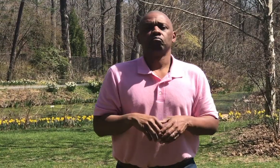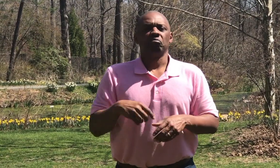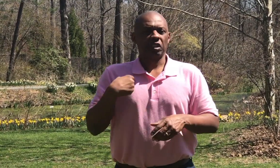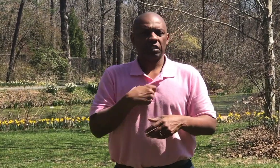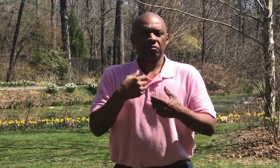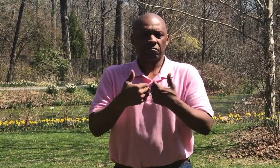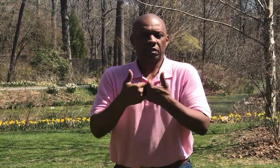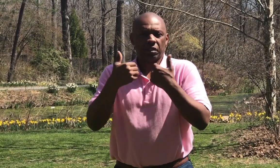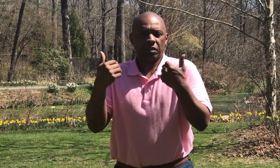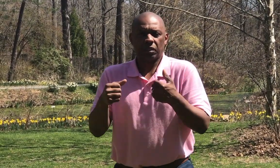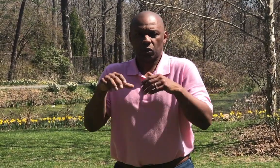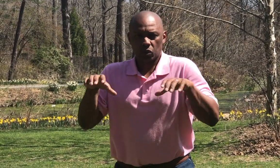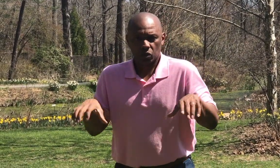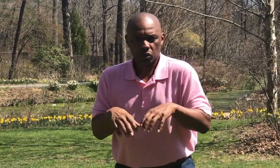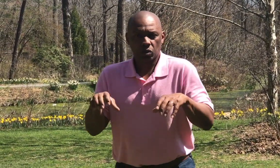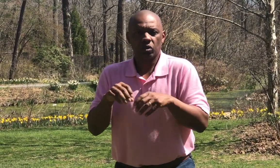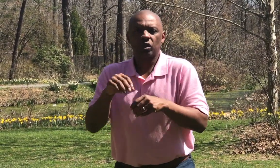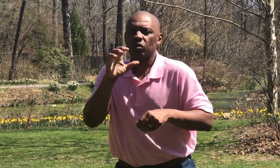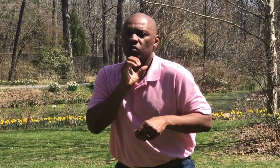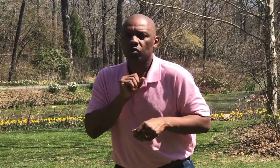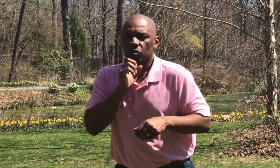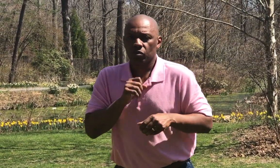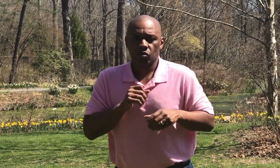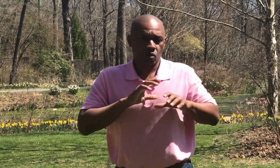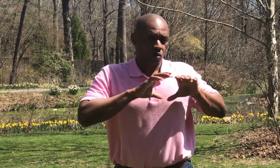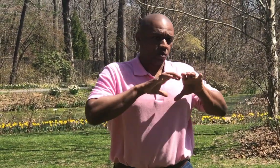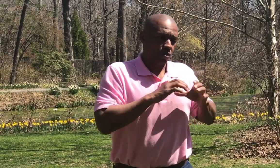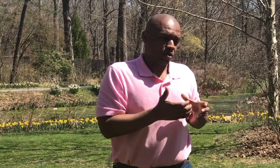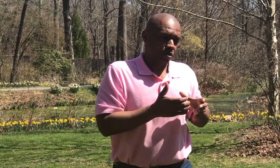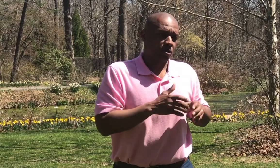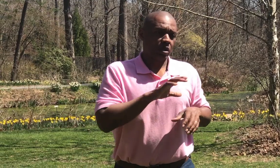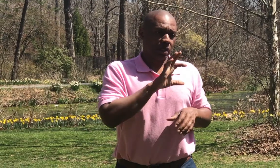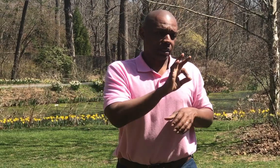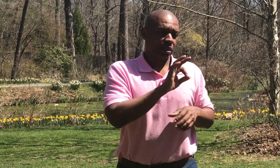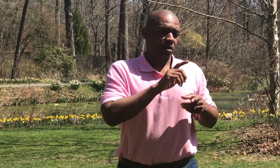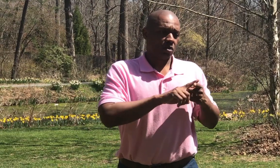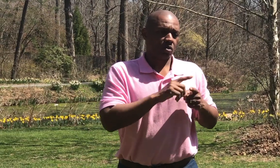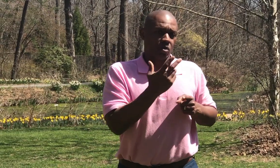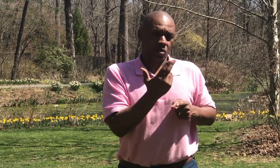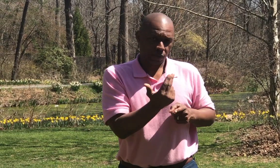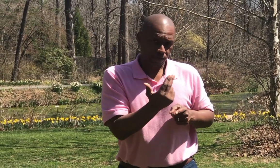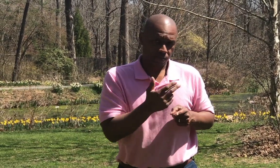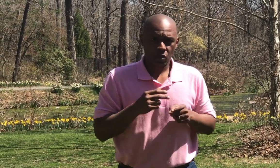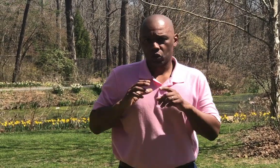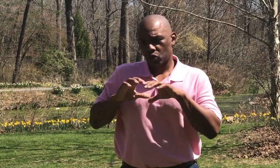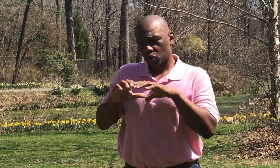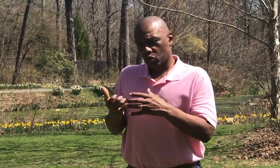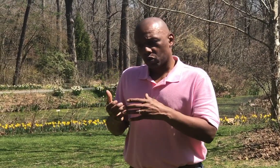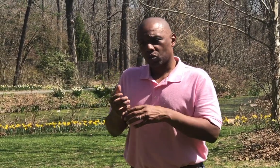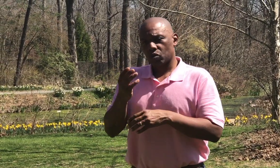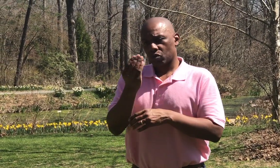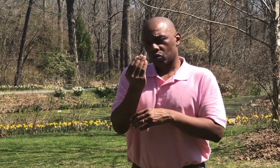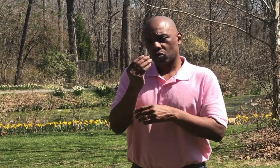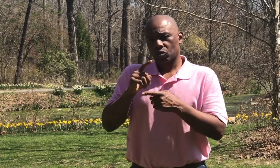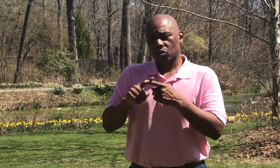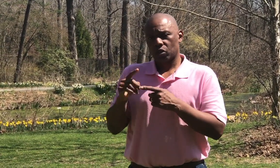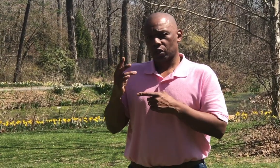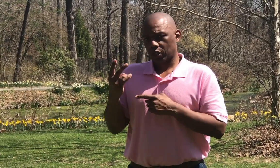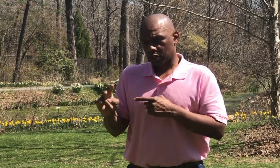We provide summer program and activities geared to each age group. It is designed for campers ages 9-13 years. And, it is designed for campers ages 14-17 years.